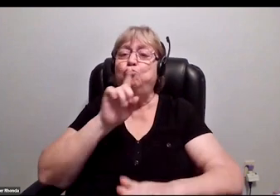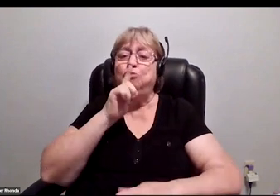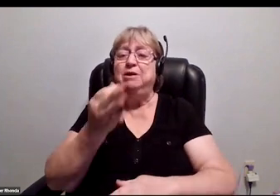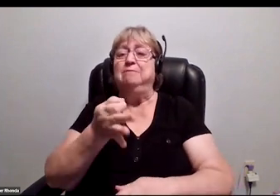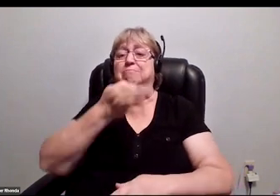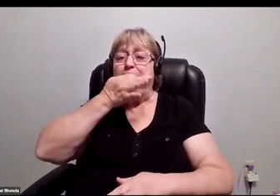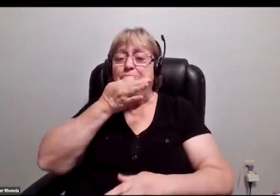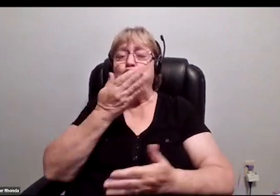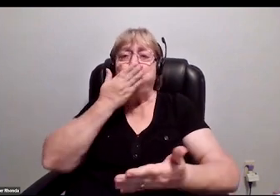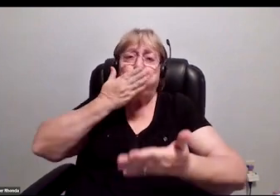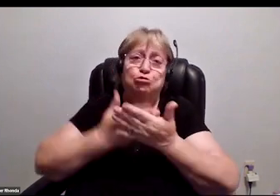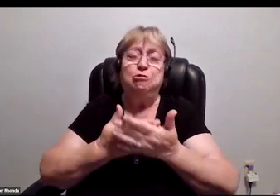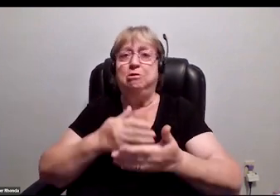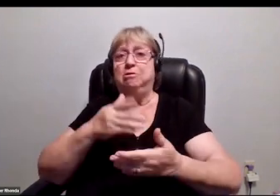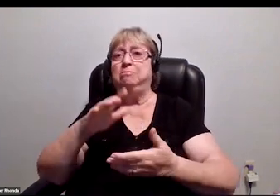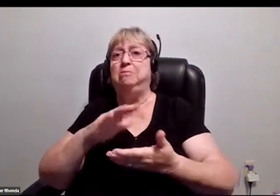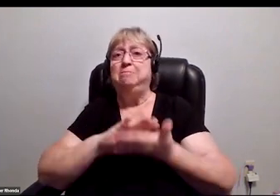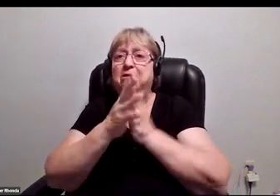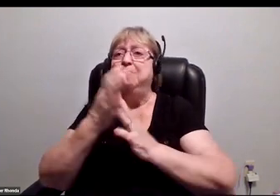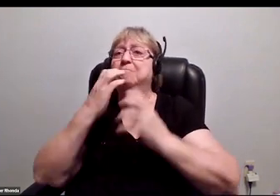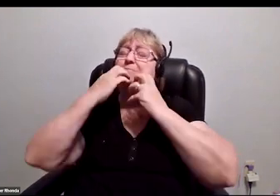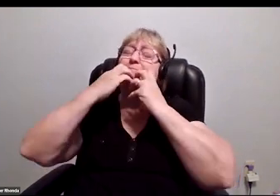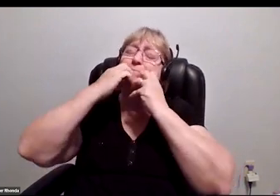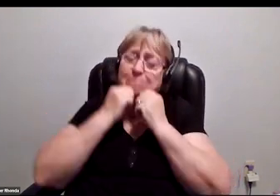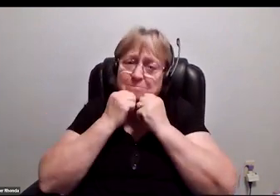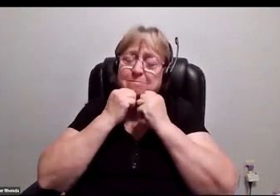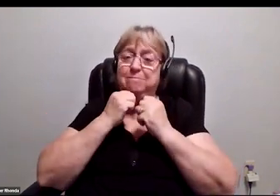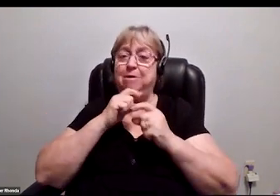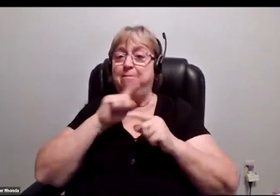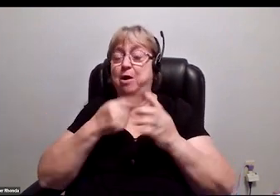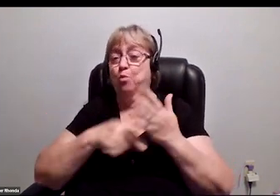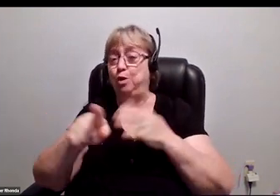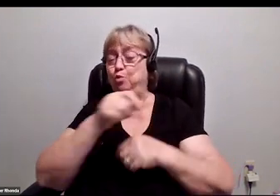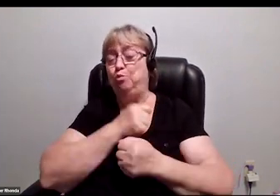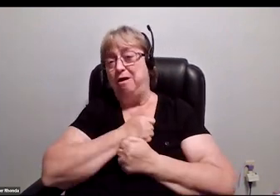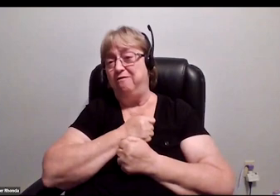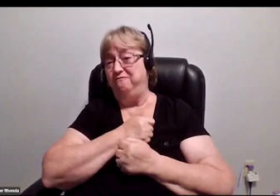be very passionate about what you love, which is STEM,